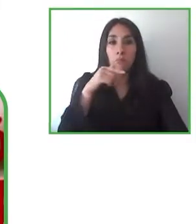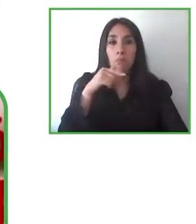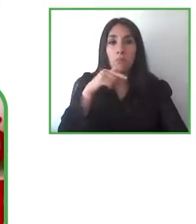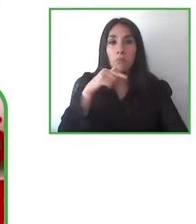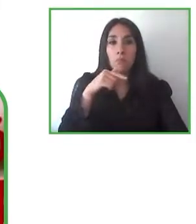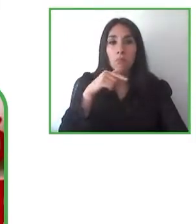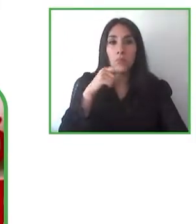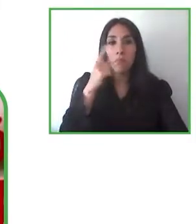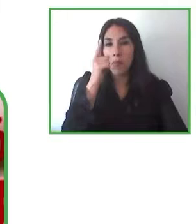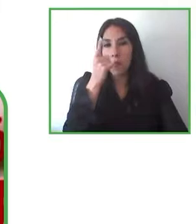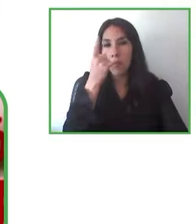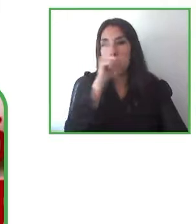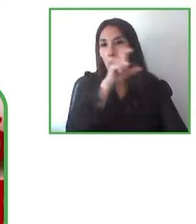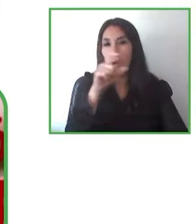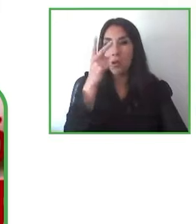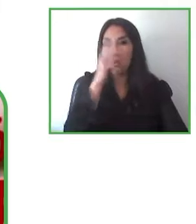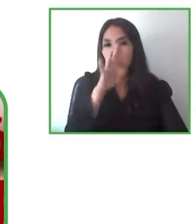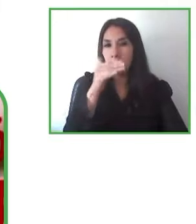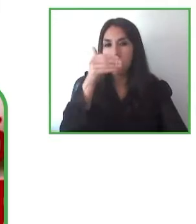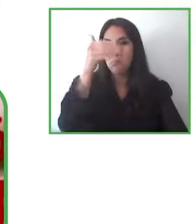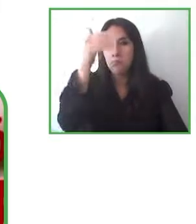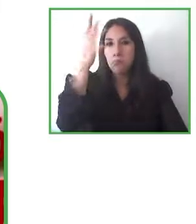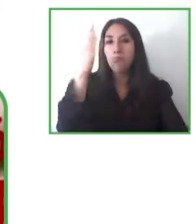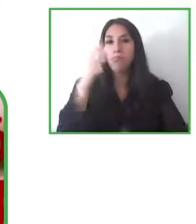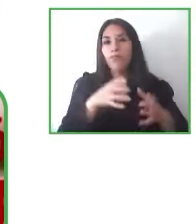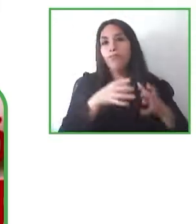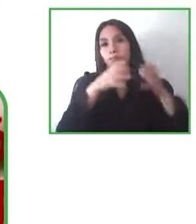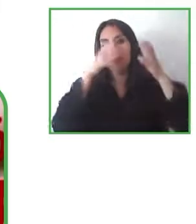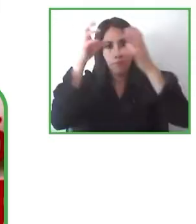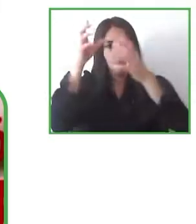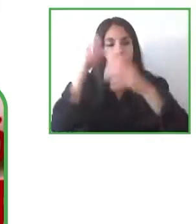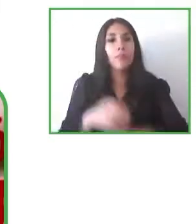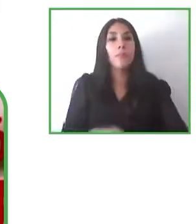our solution today actually already supports cinemas in that region the only thing they